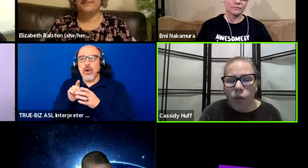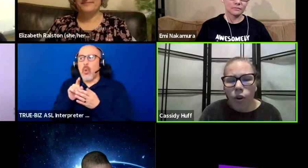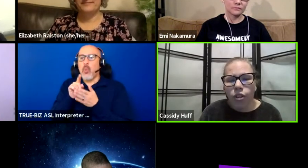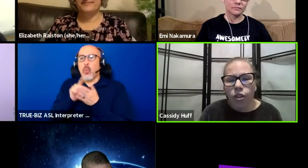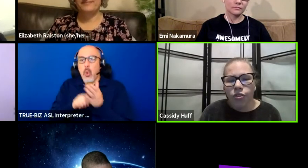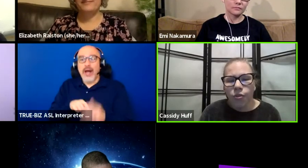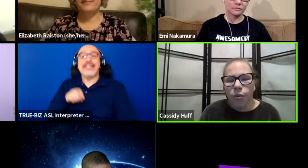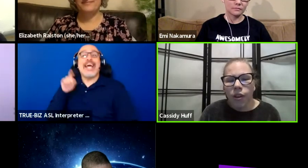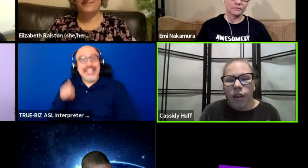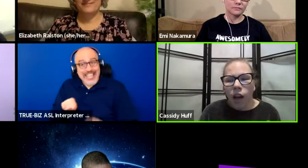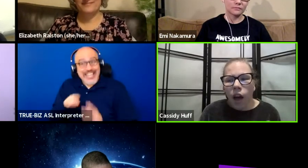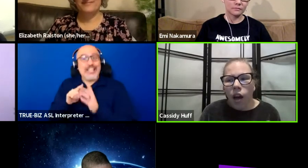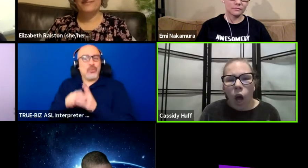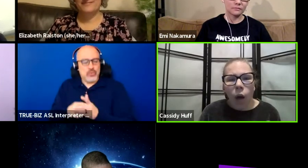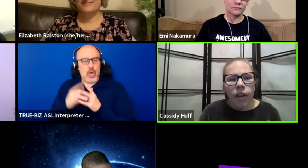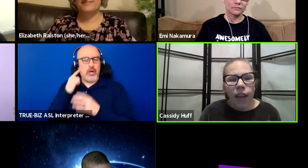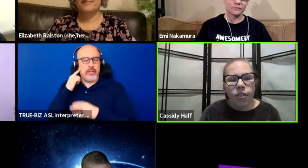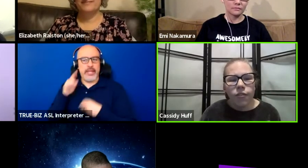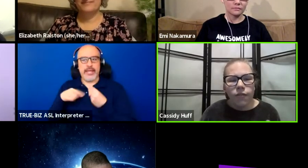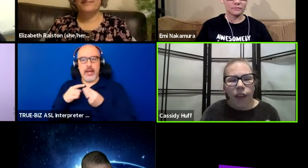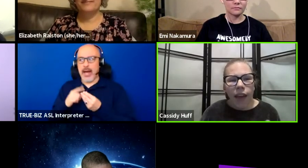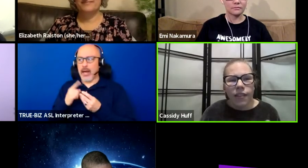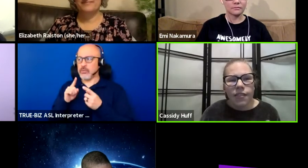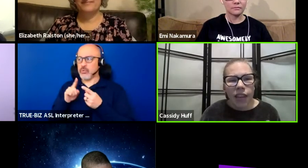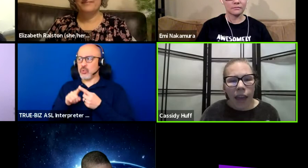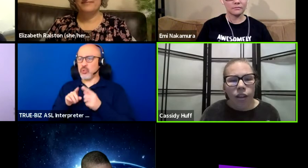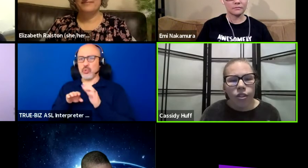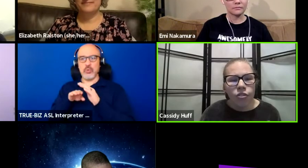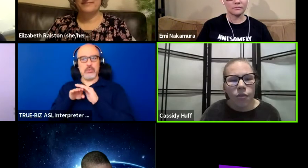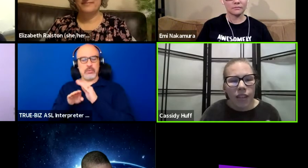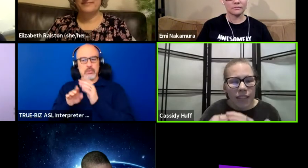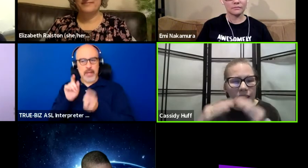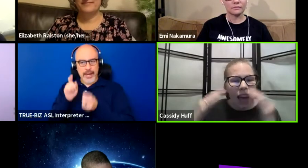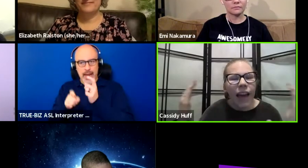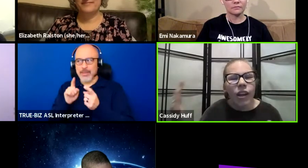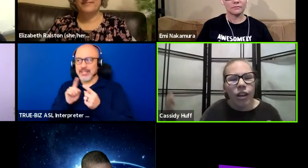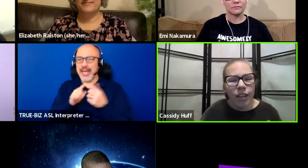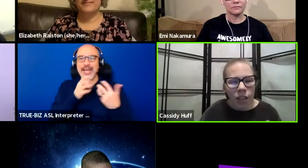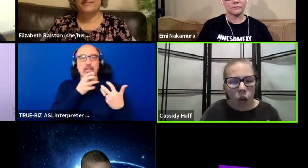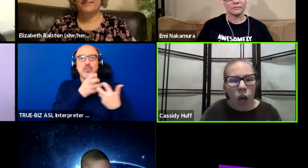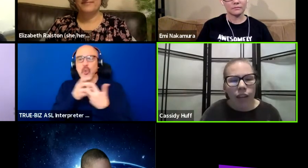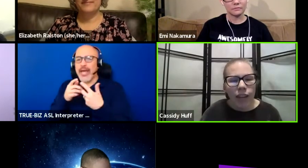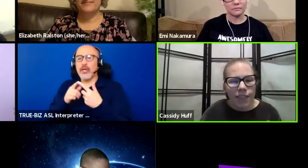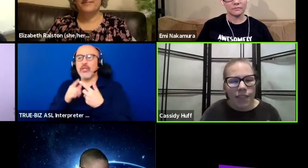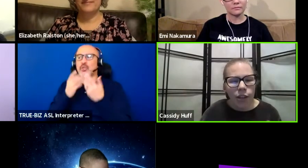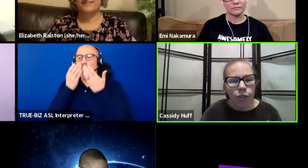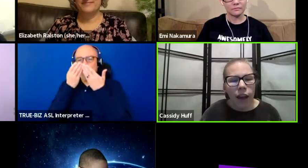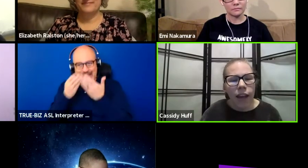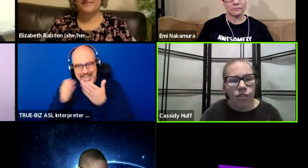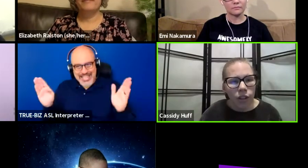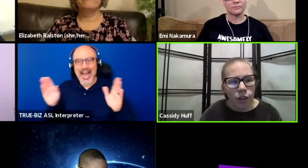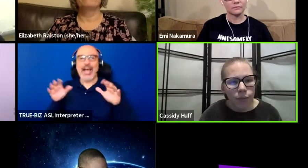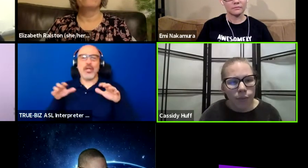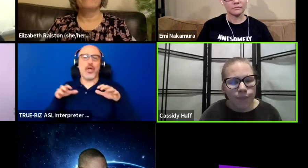in order to accommodate and cater to the entire audience that you're trying to serve.